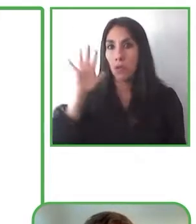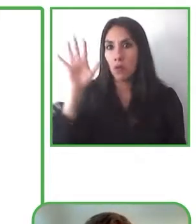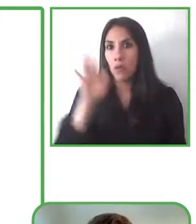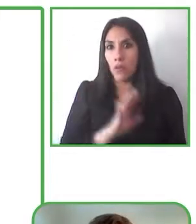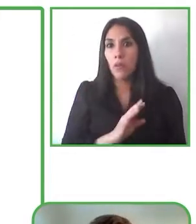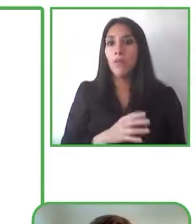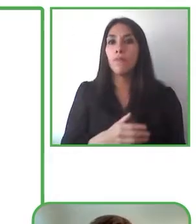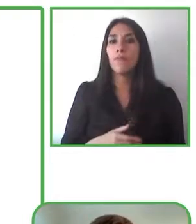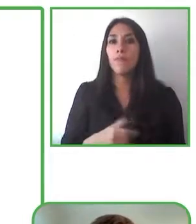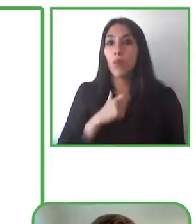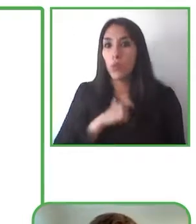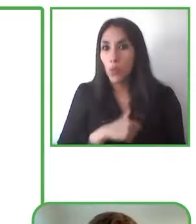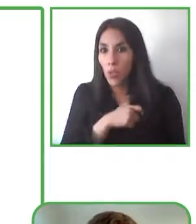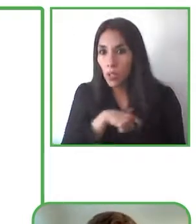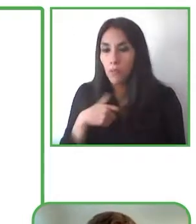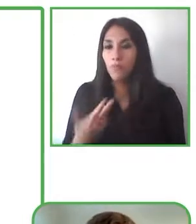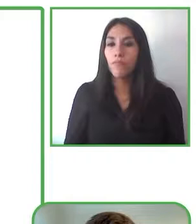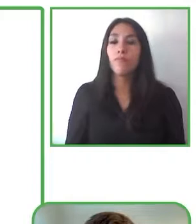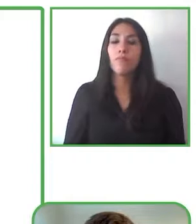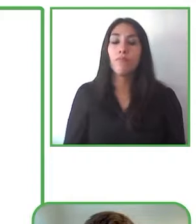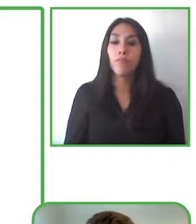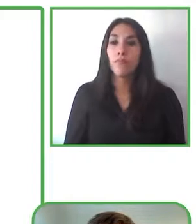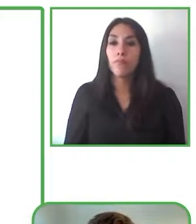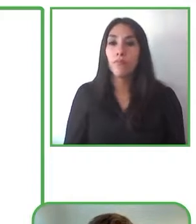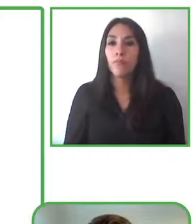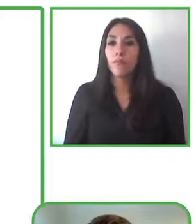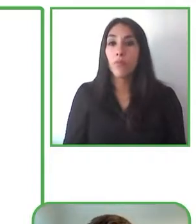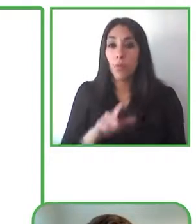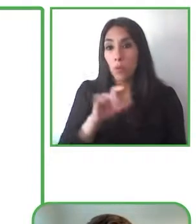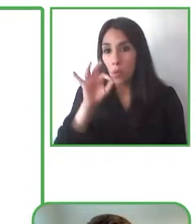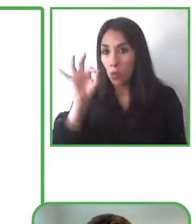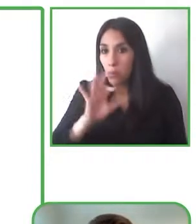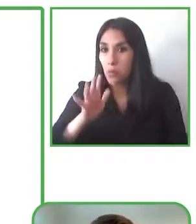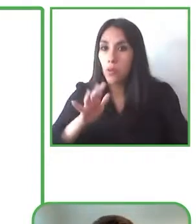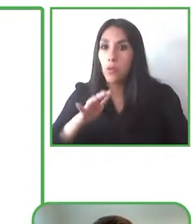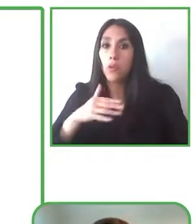we continue to get more and new cinemas on a regular basis.